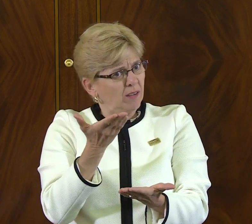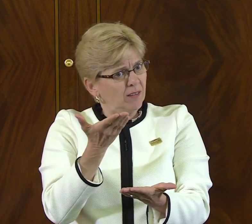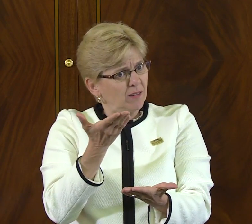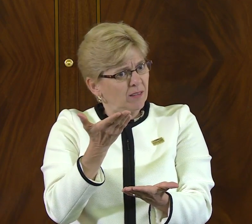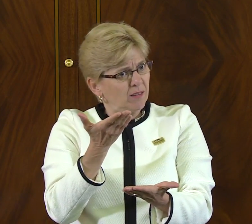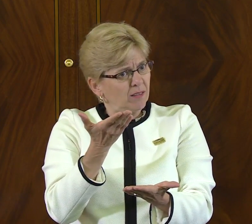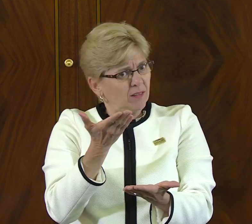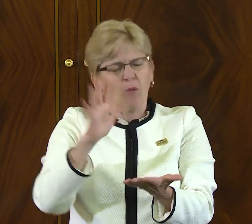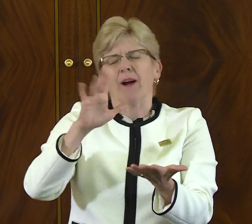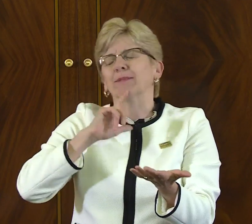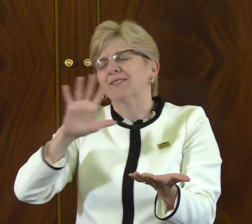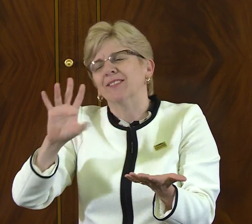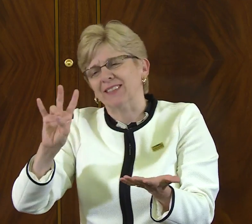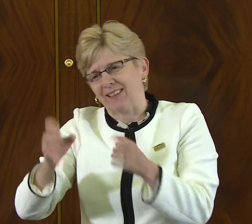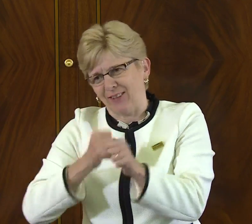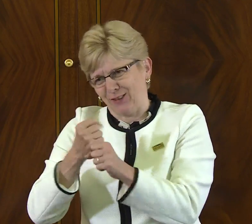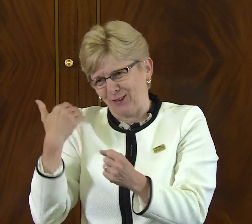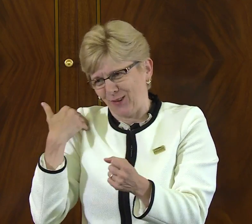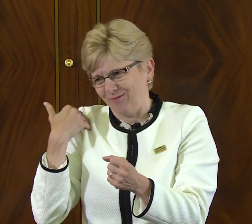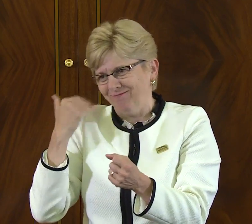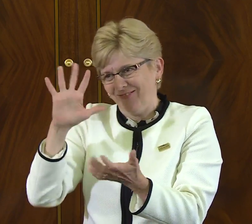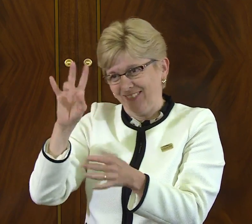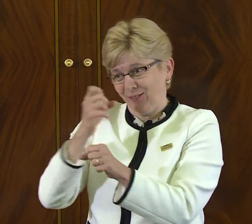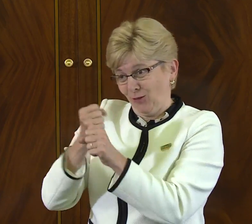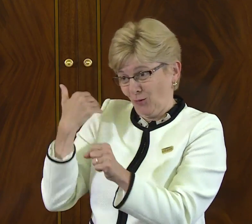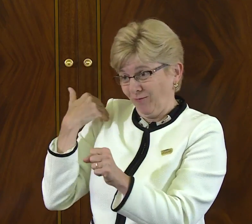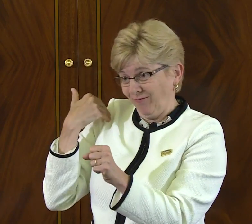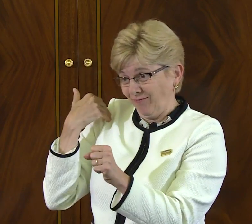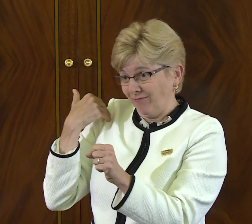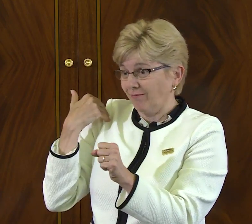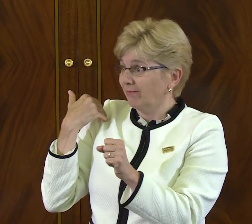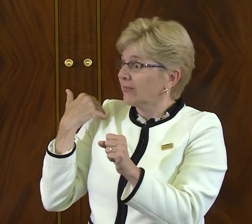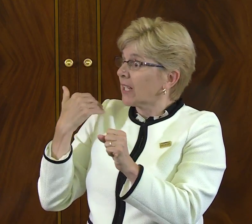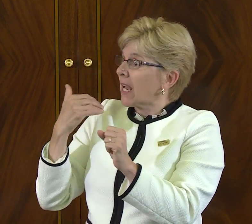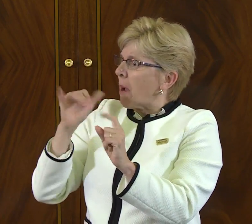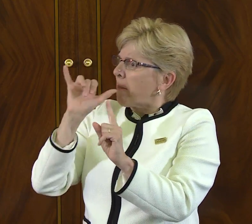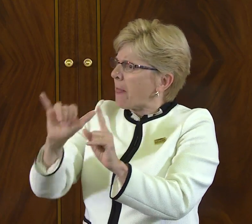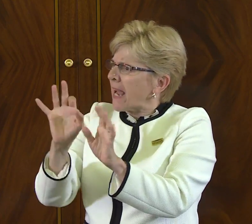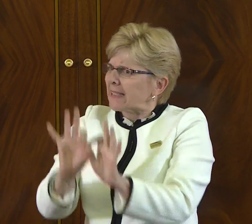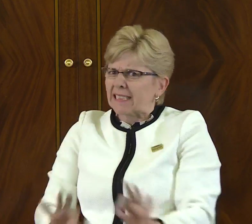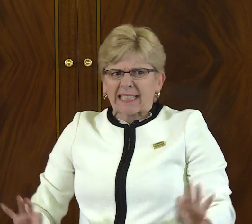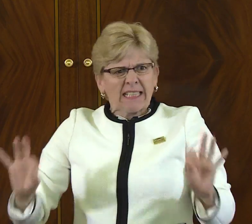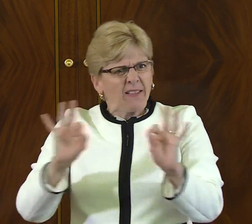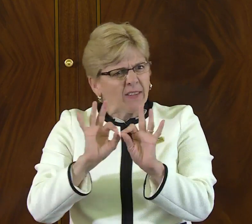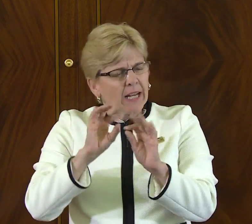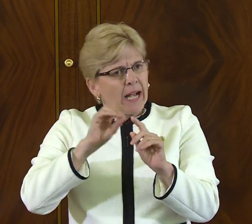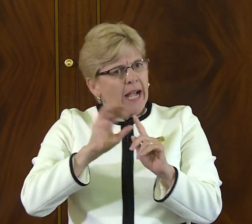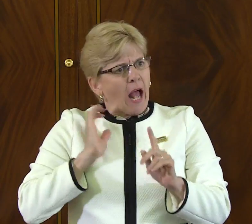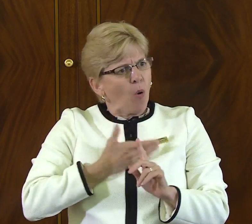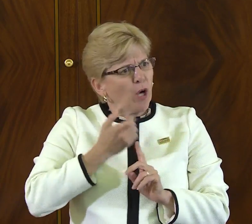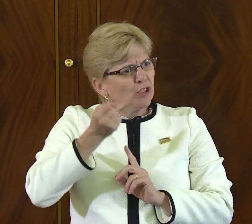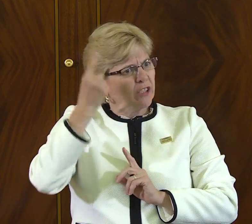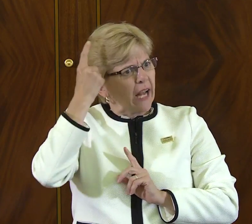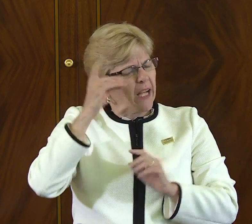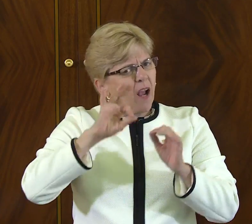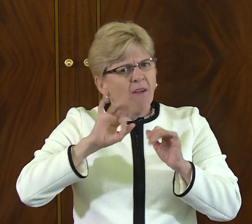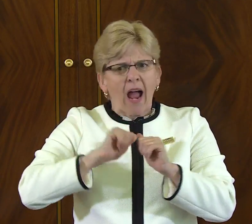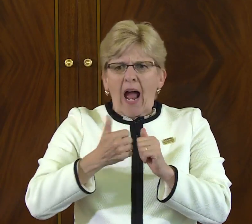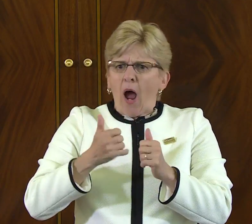It was just 60 years ago that this was verified, rather 57 years ago, that this was verified to be the case, and that is significant